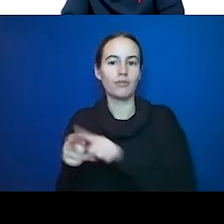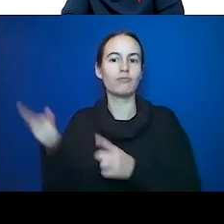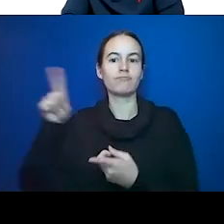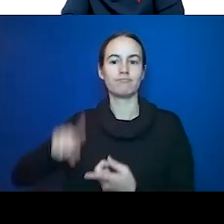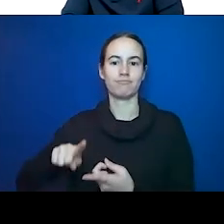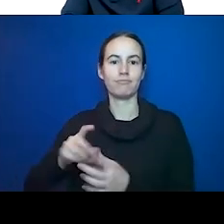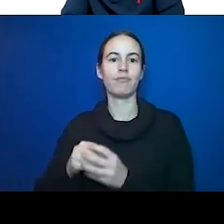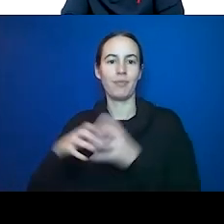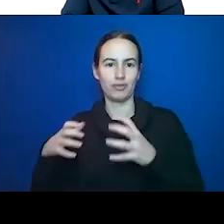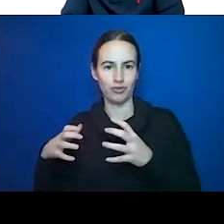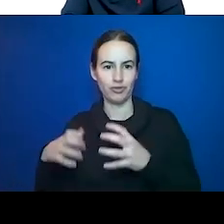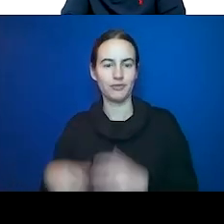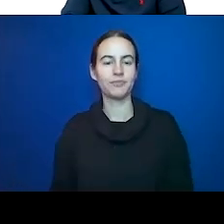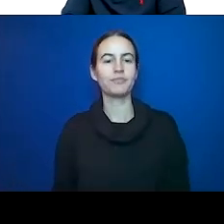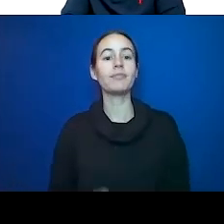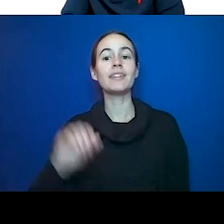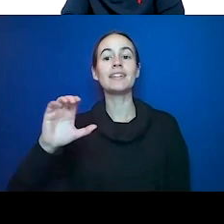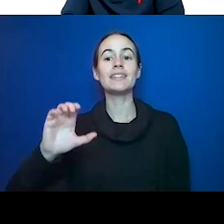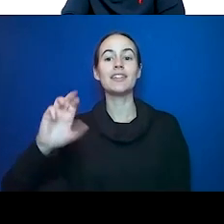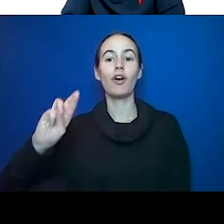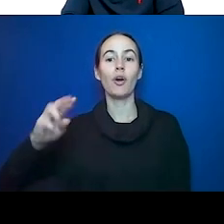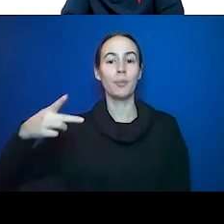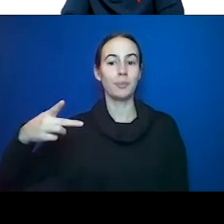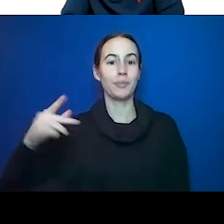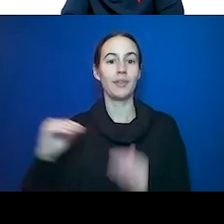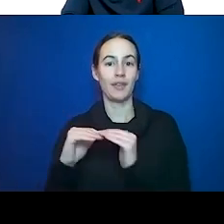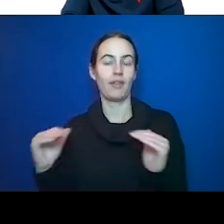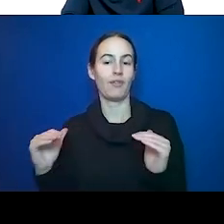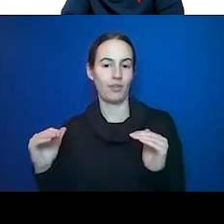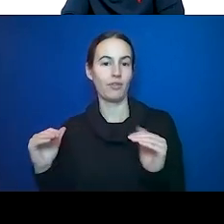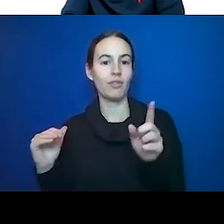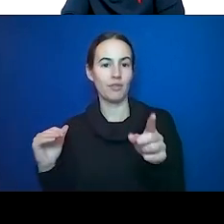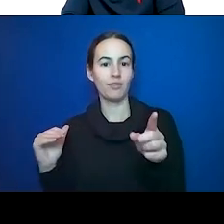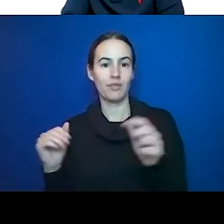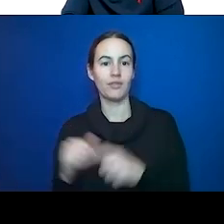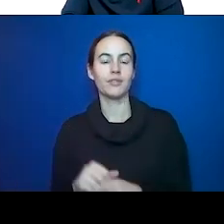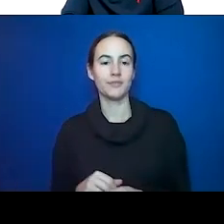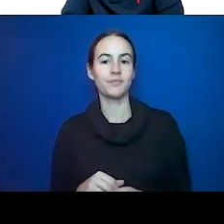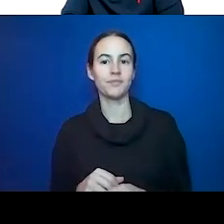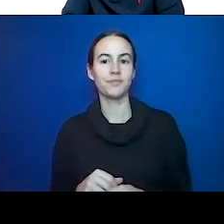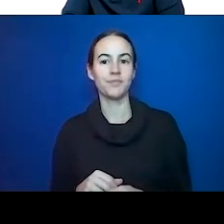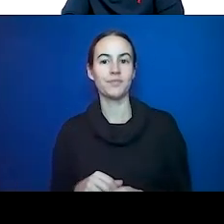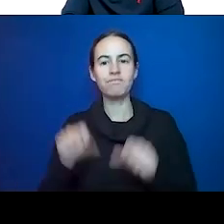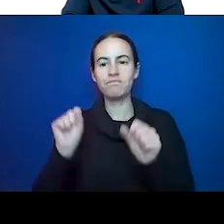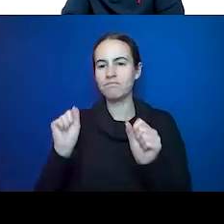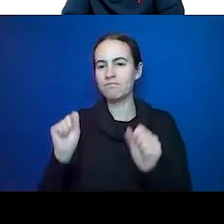that we often use in our clinic. It is sometimes hard to figure out what kind of risk people are